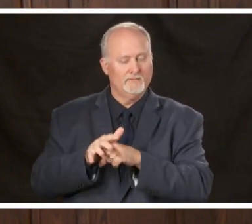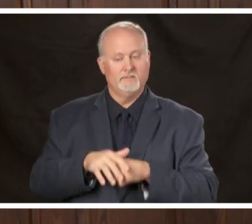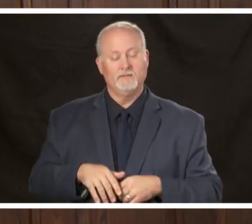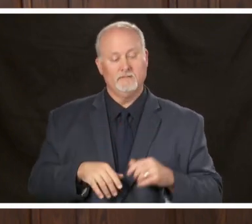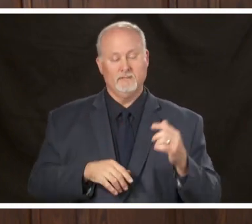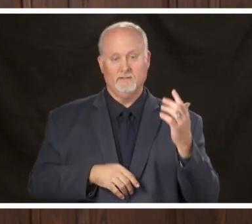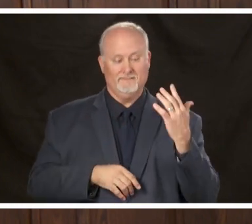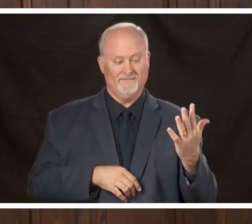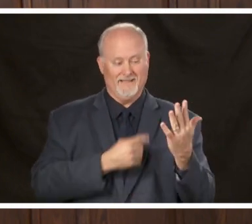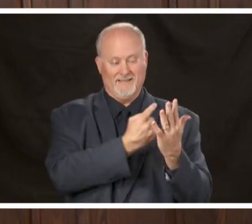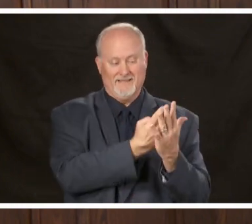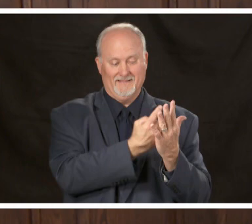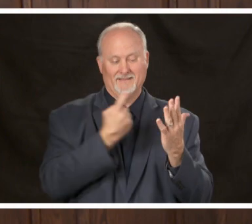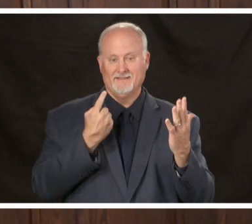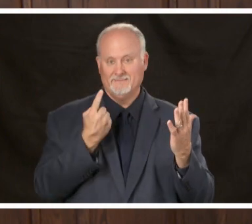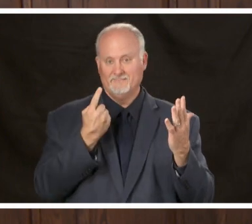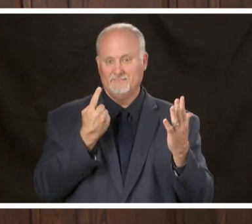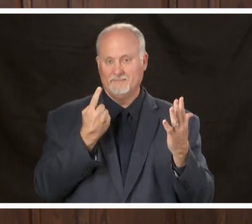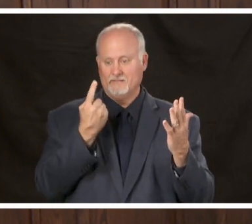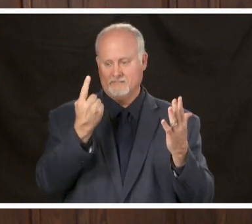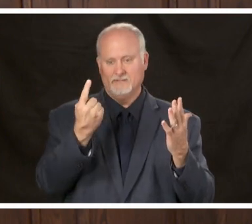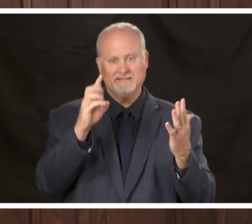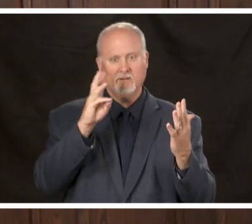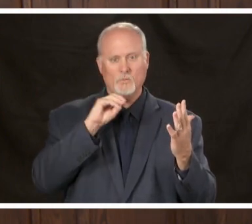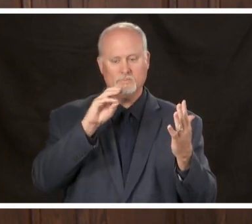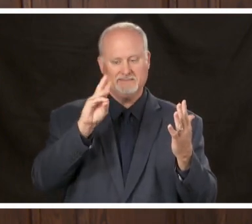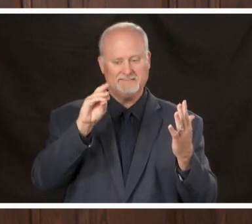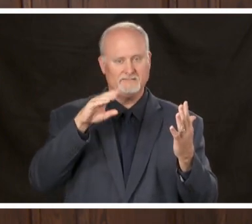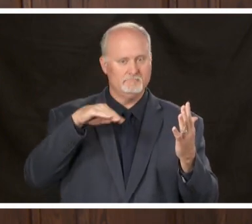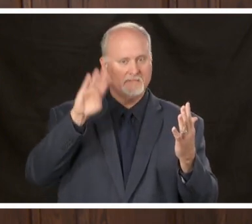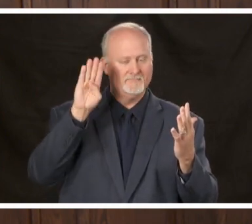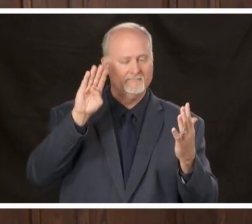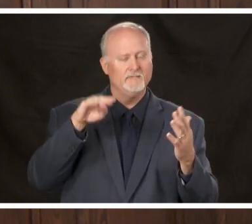people are over the age of 60 there are a lot of people unfortunately with a lot